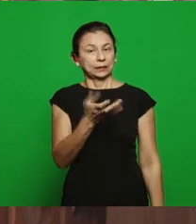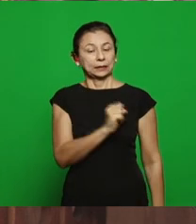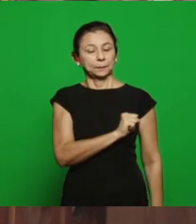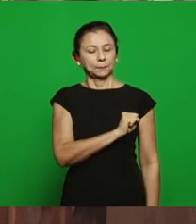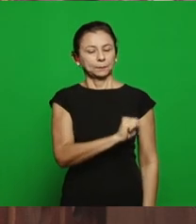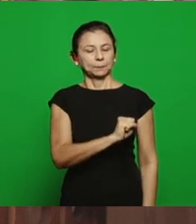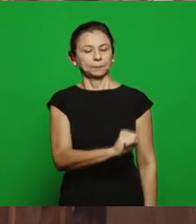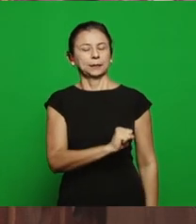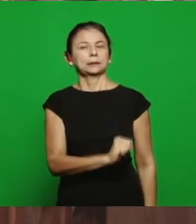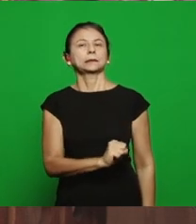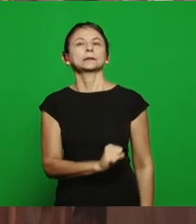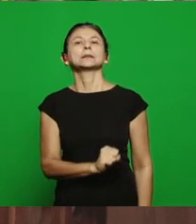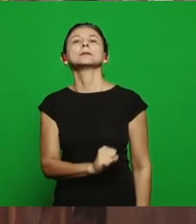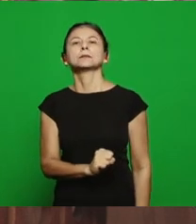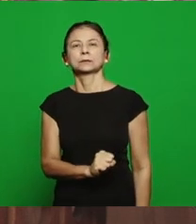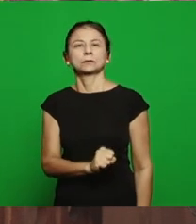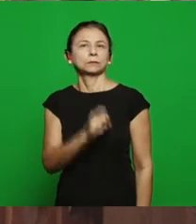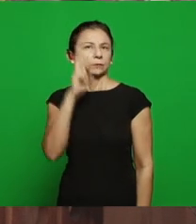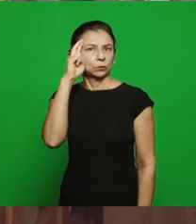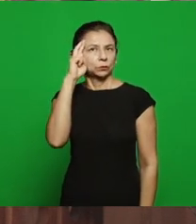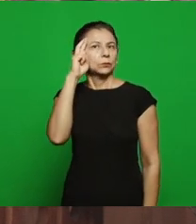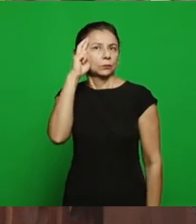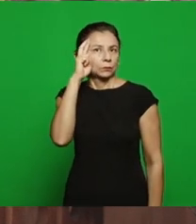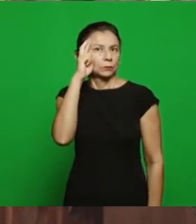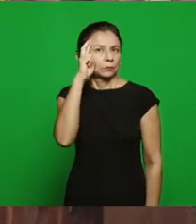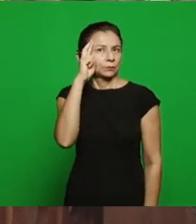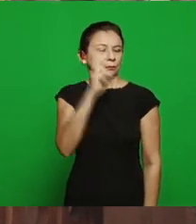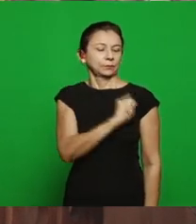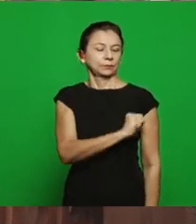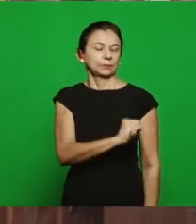wanted was to kill the owner of the vineyard and she killed